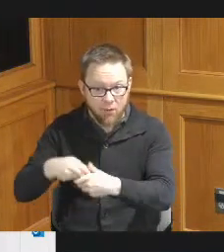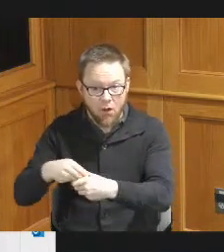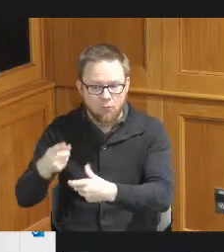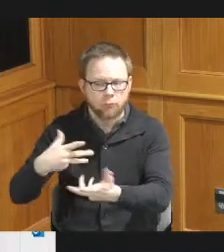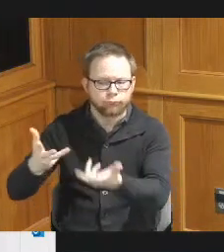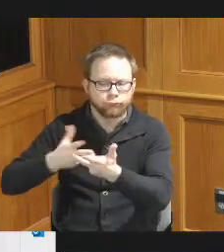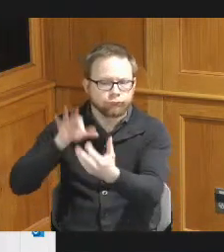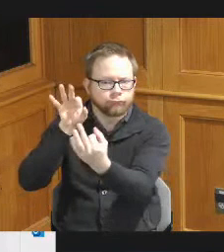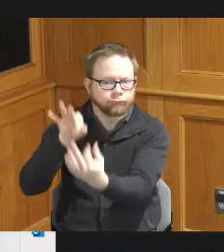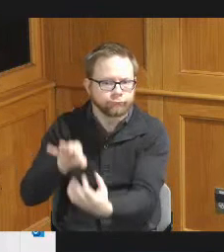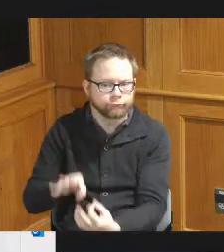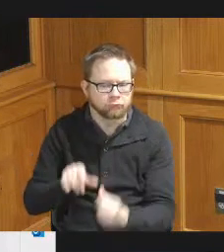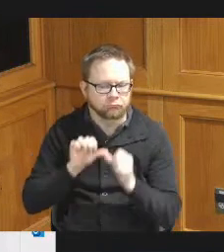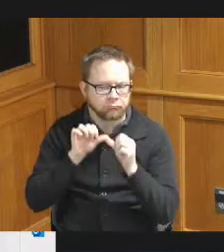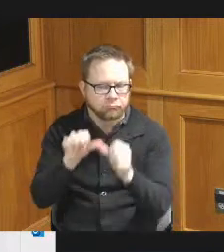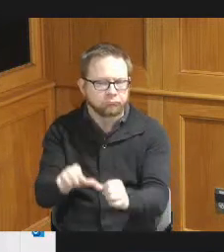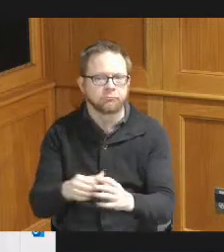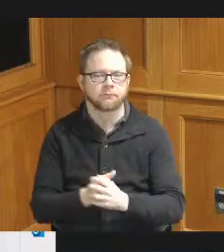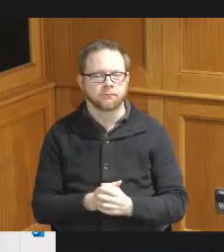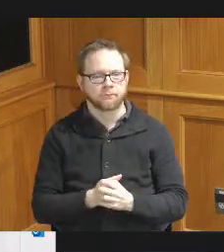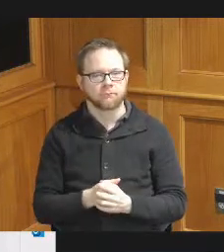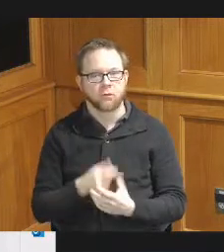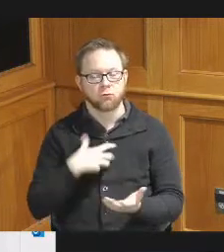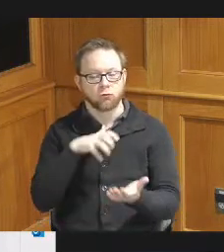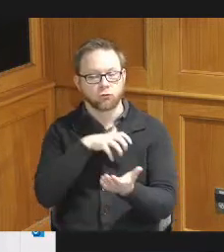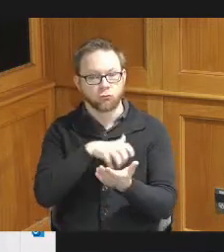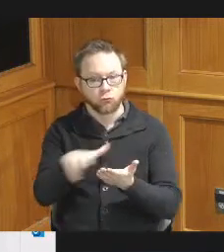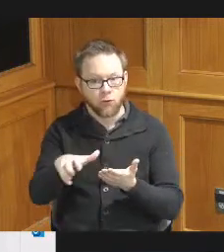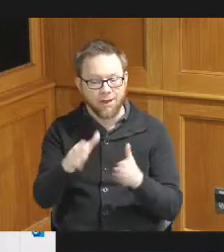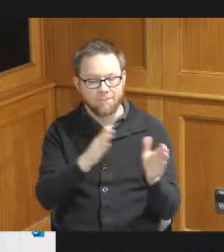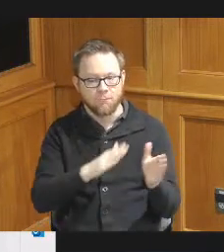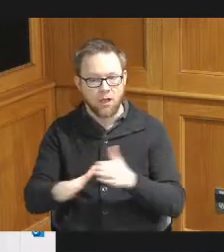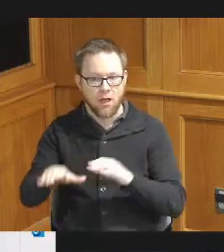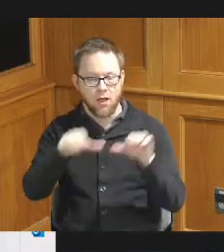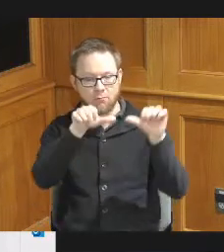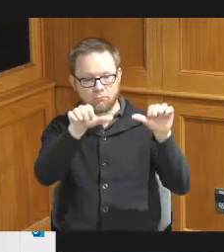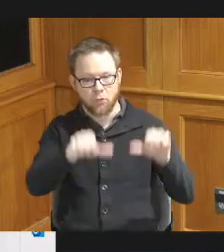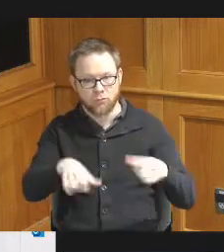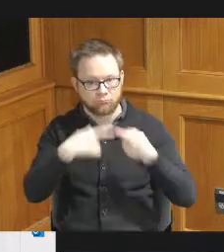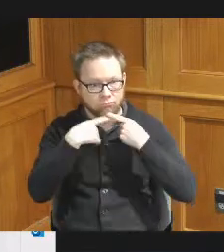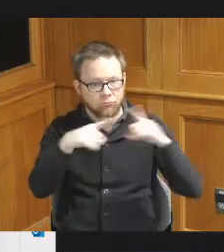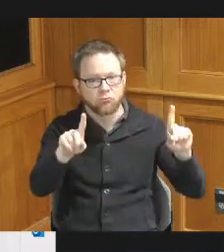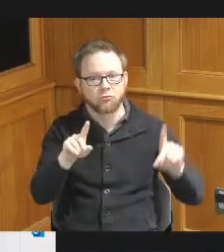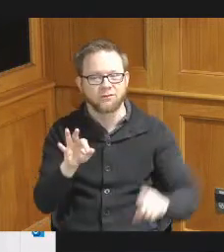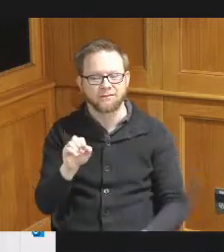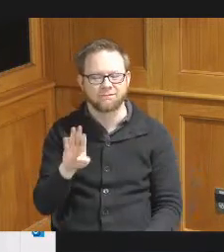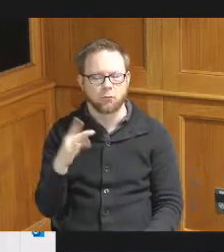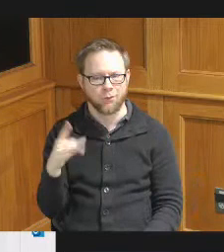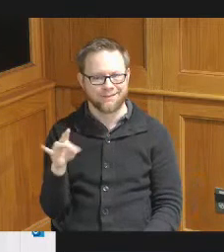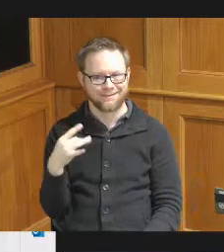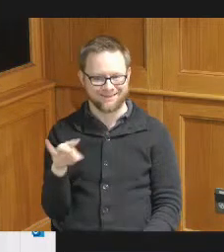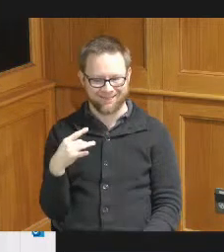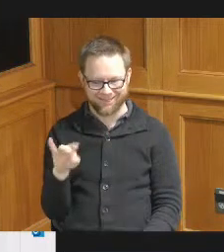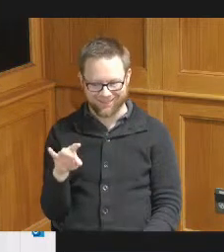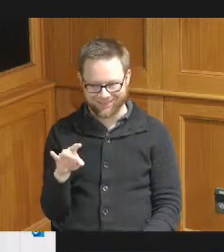just spoke of we made the draft plan available by February 18th today we're